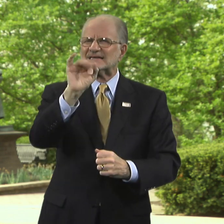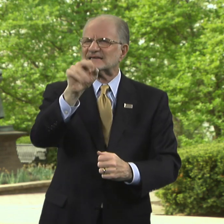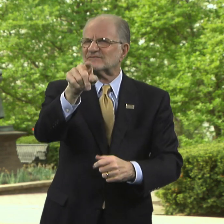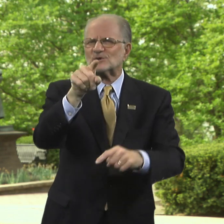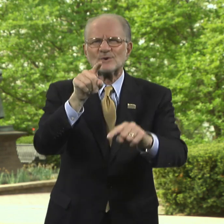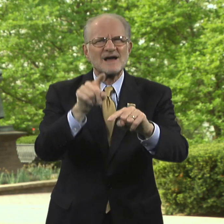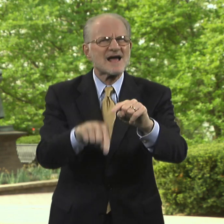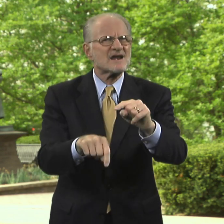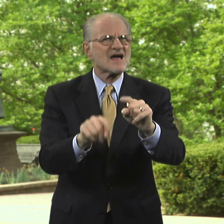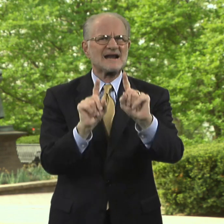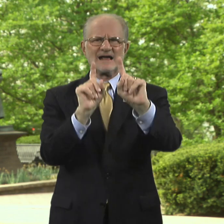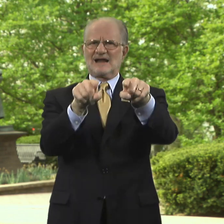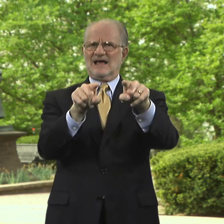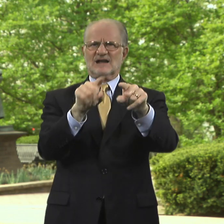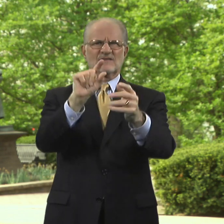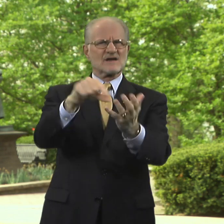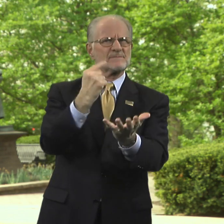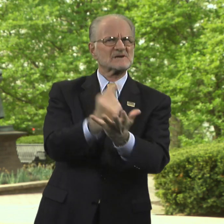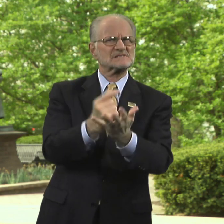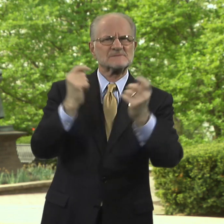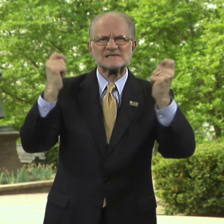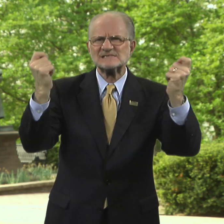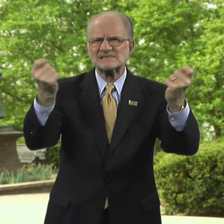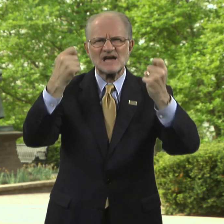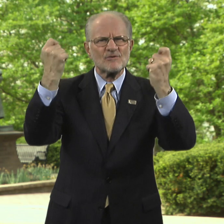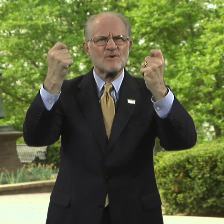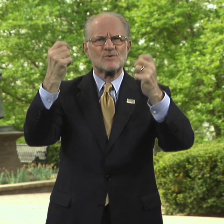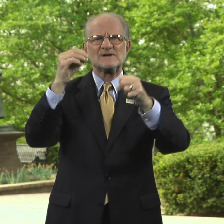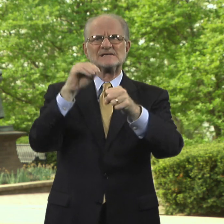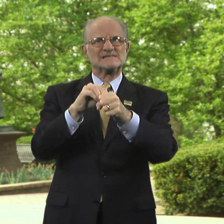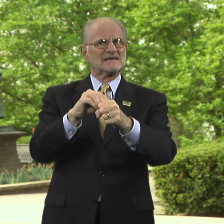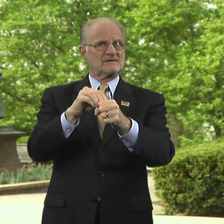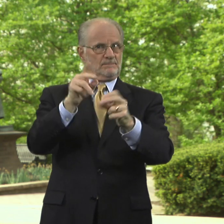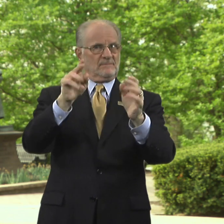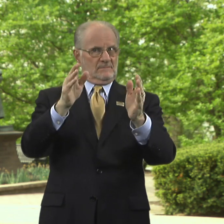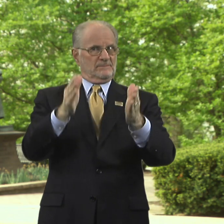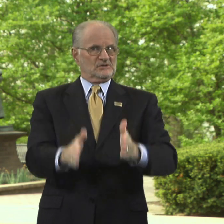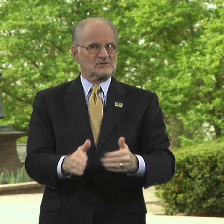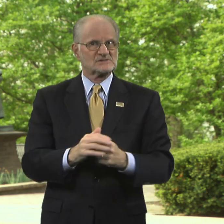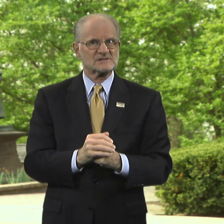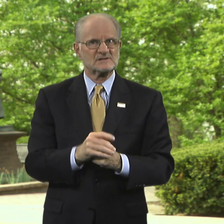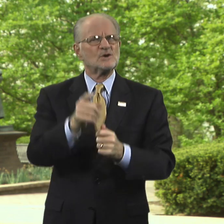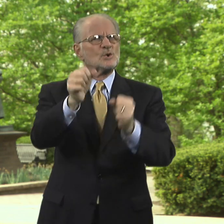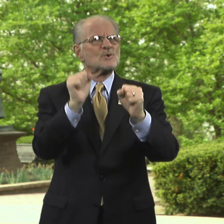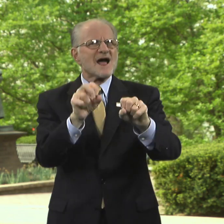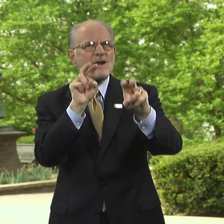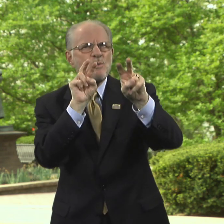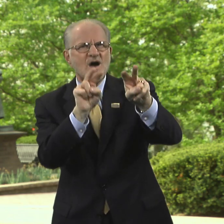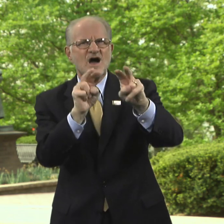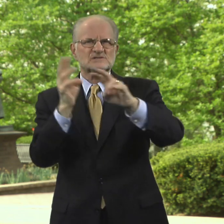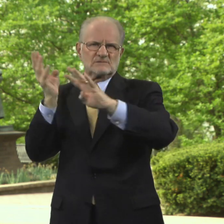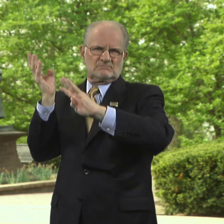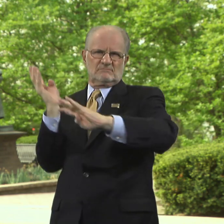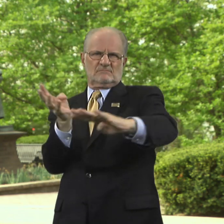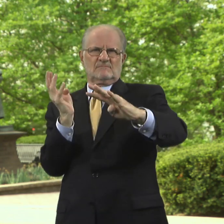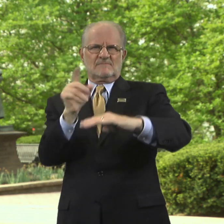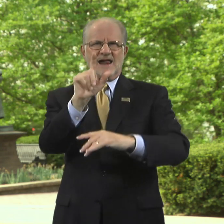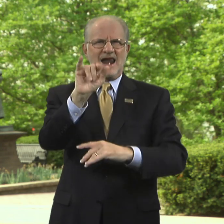If you cannot attend the Commencement ceremonies in person, you can watch a live stream